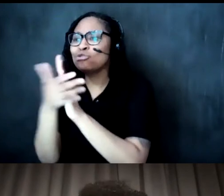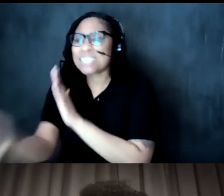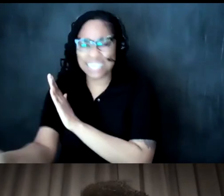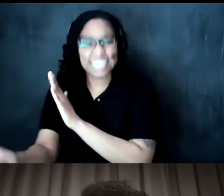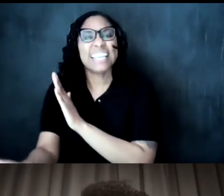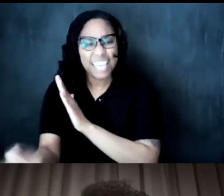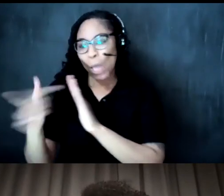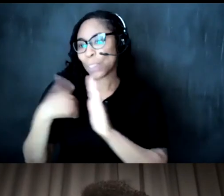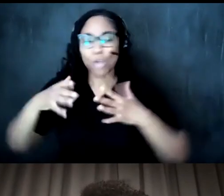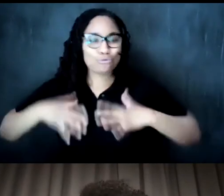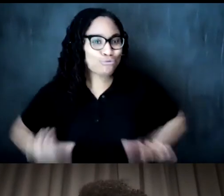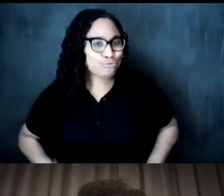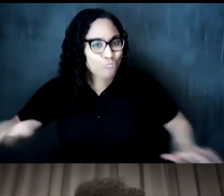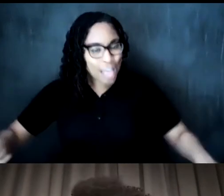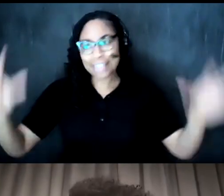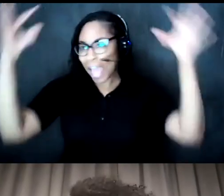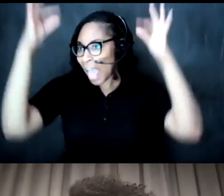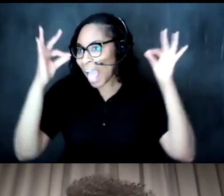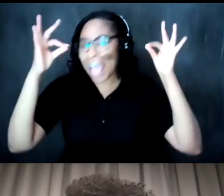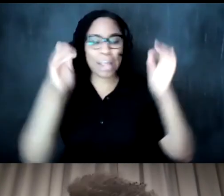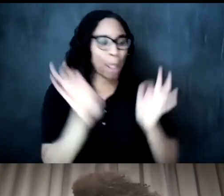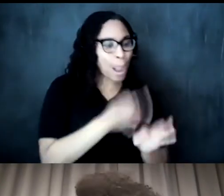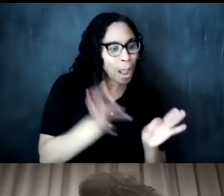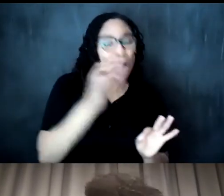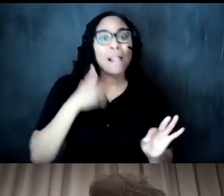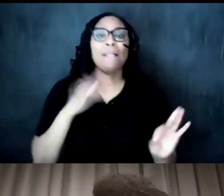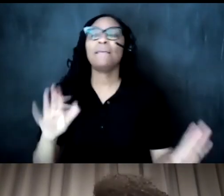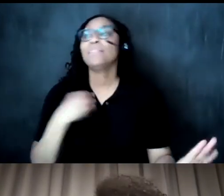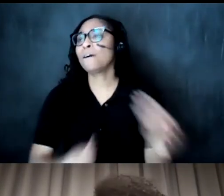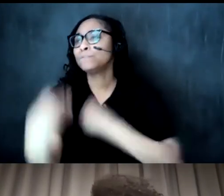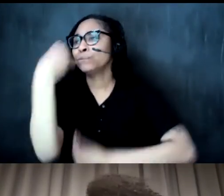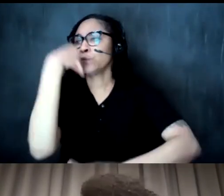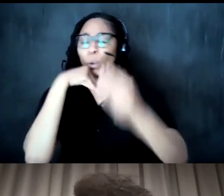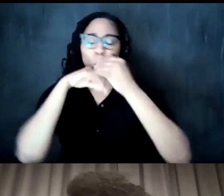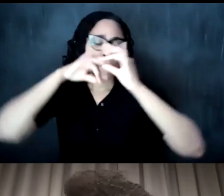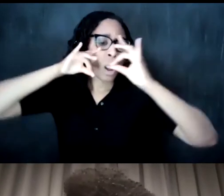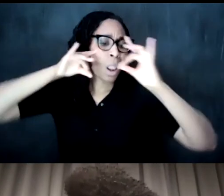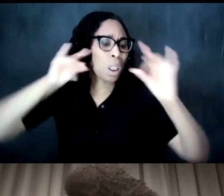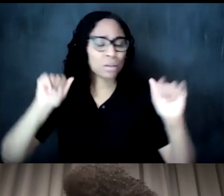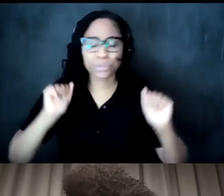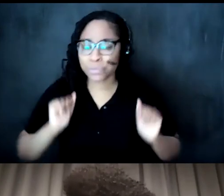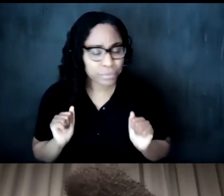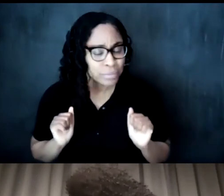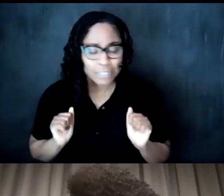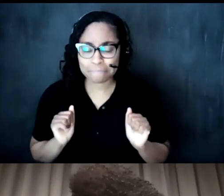and oh my god and the food was just out of this world there was nothing like the tea cakes